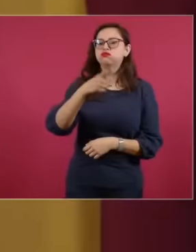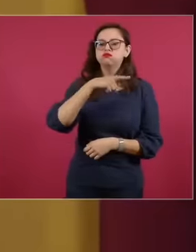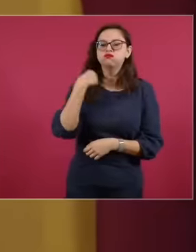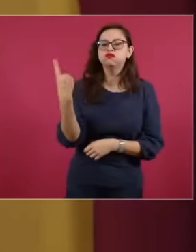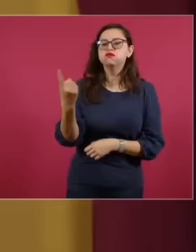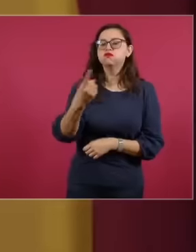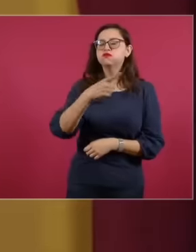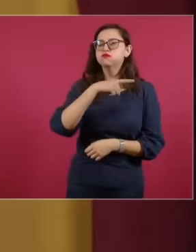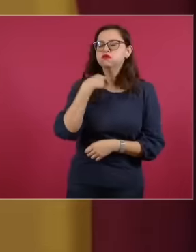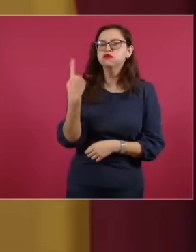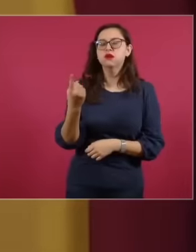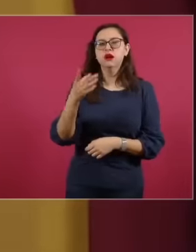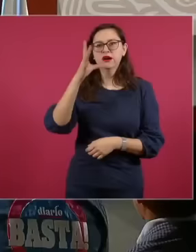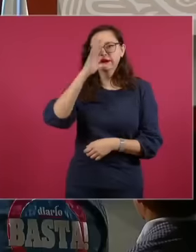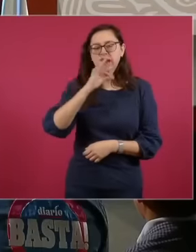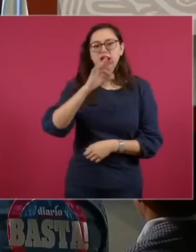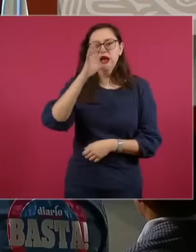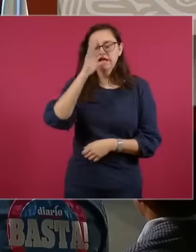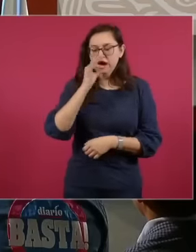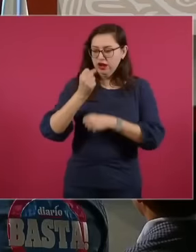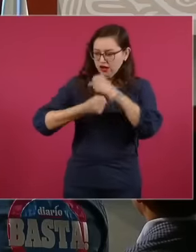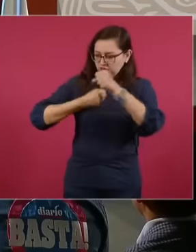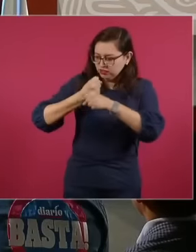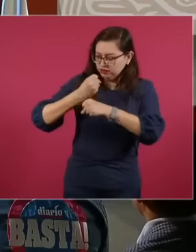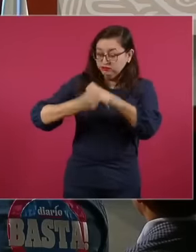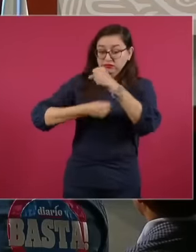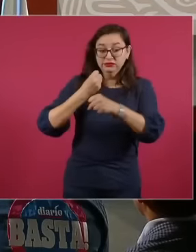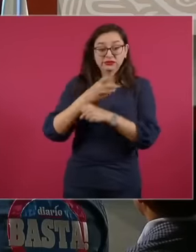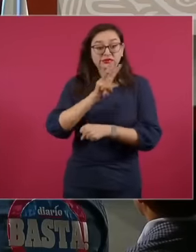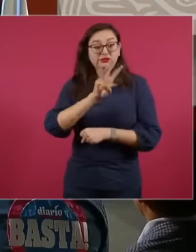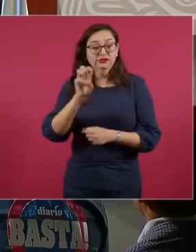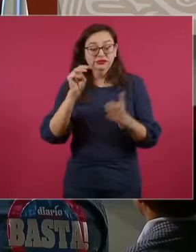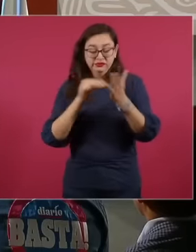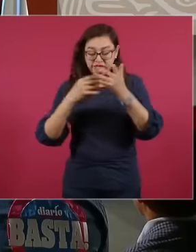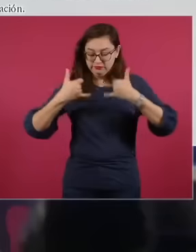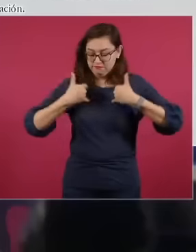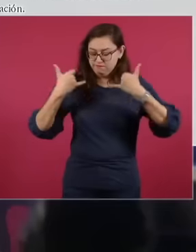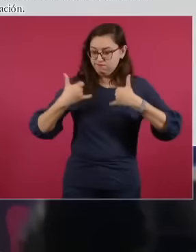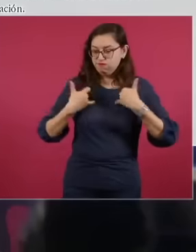lie that they did not pass the